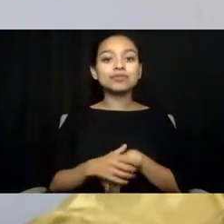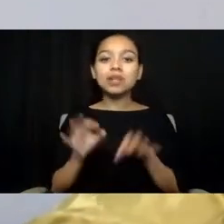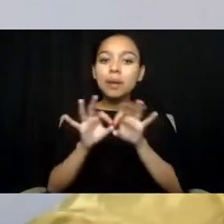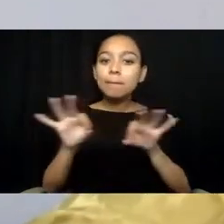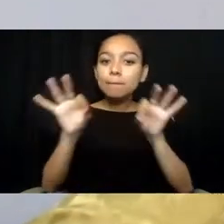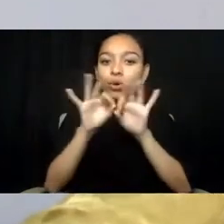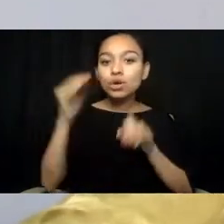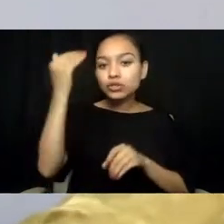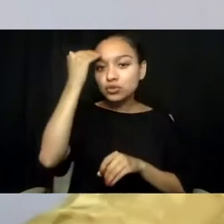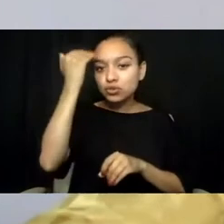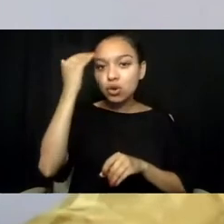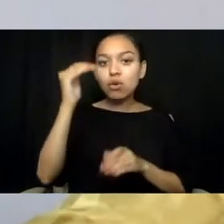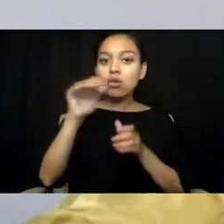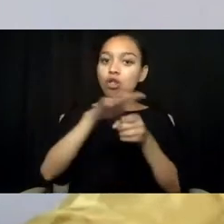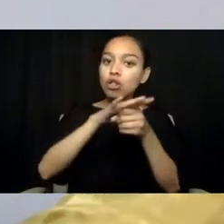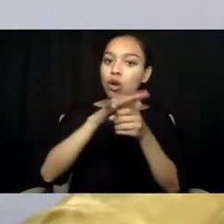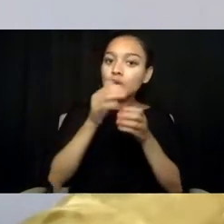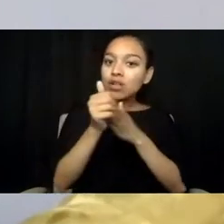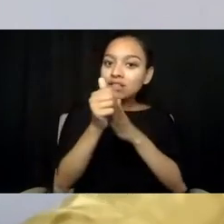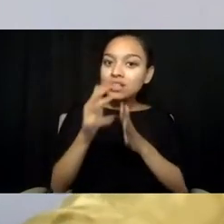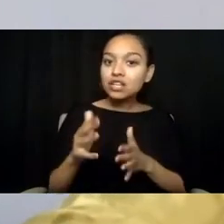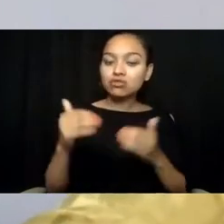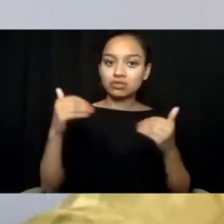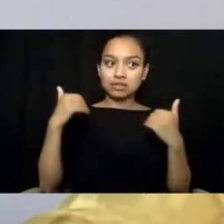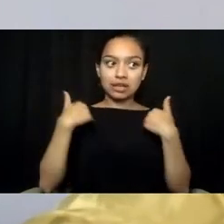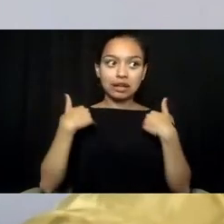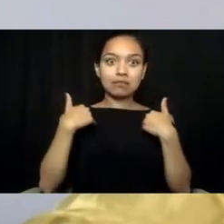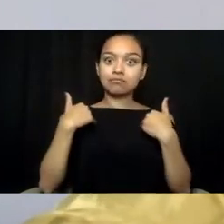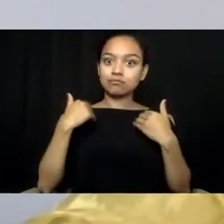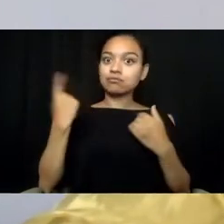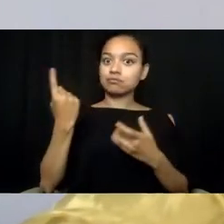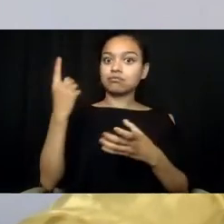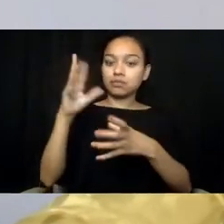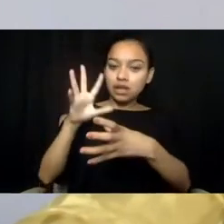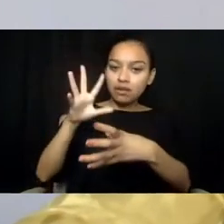to do at the level that Congressman Cardenas is doing at his.